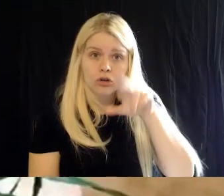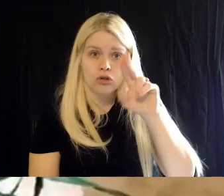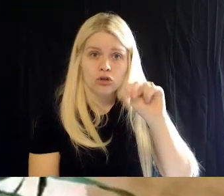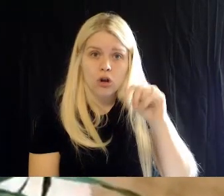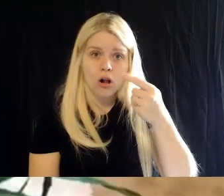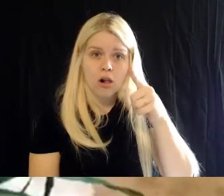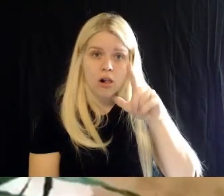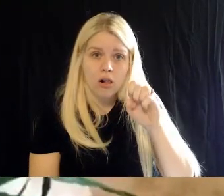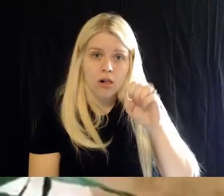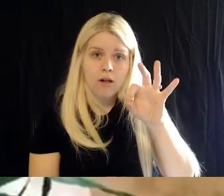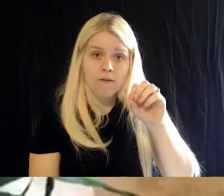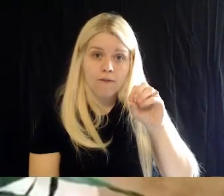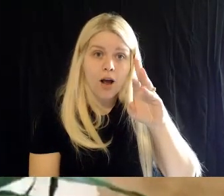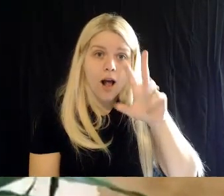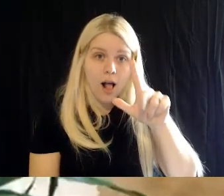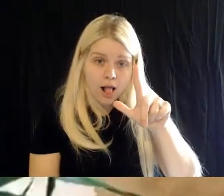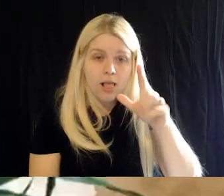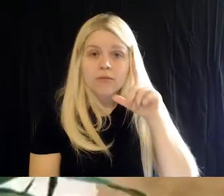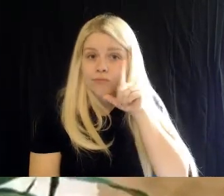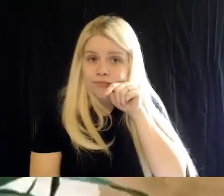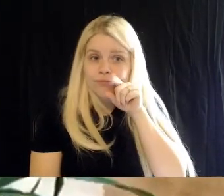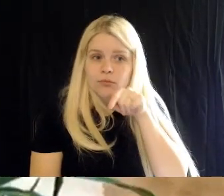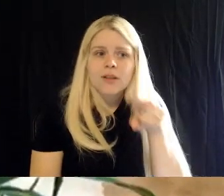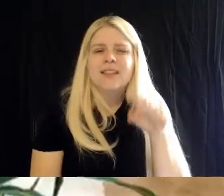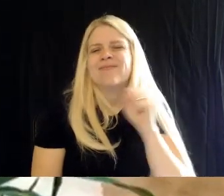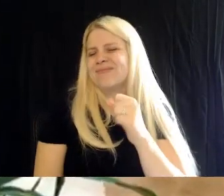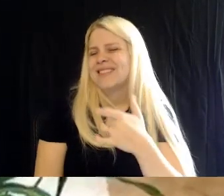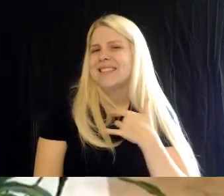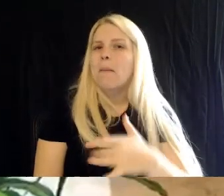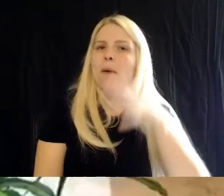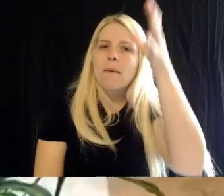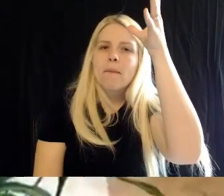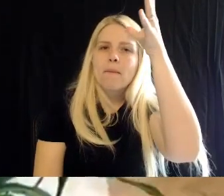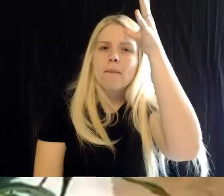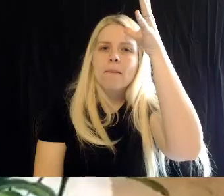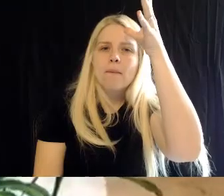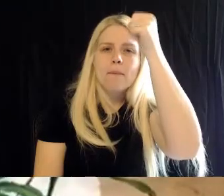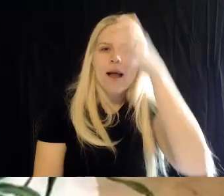Britt: Yeah, so the males are usually very vibrant, it's to help attract females during the breeding season.